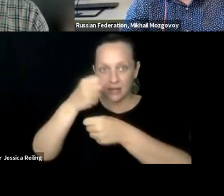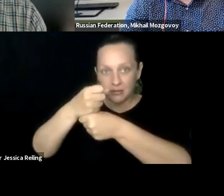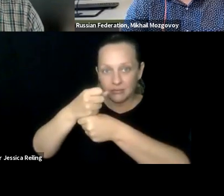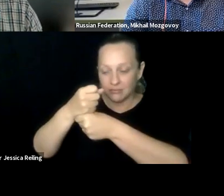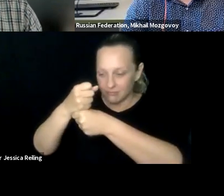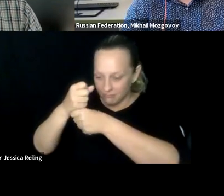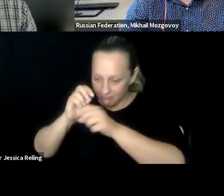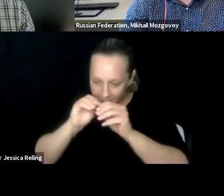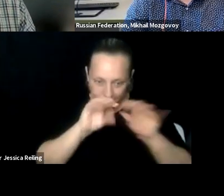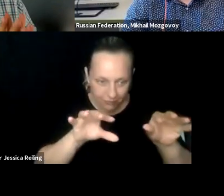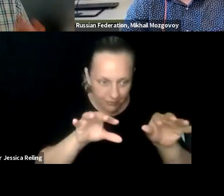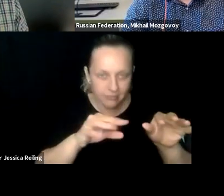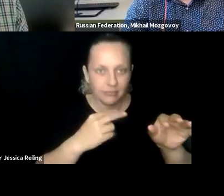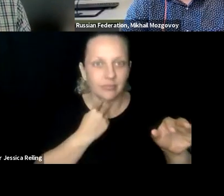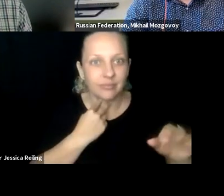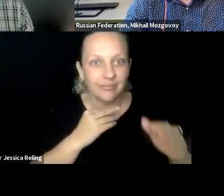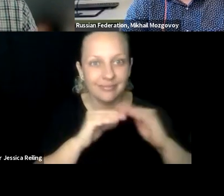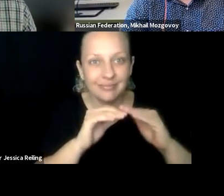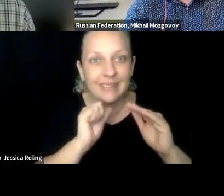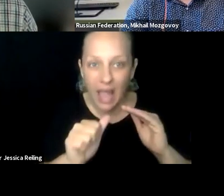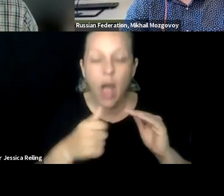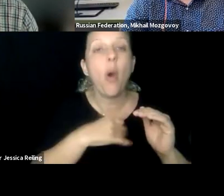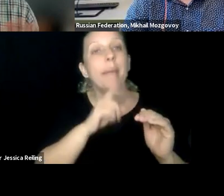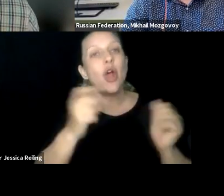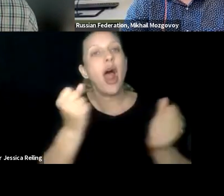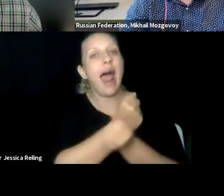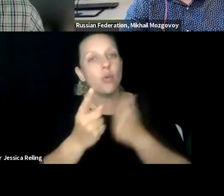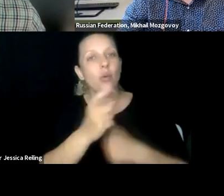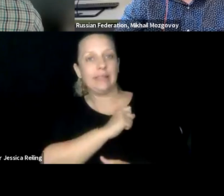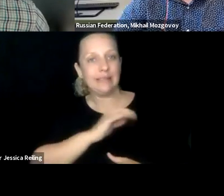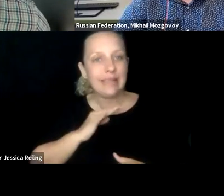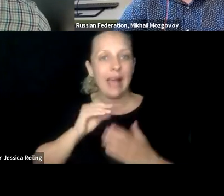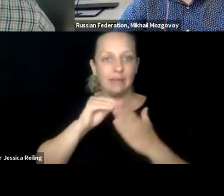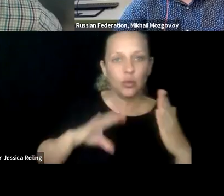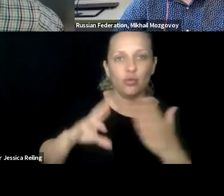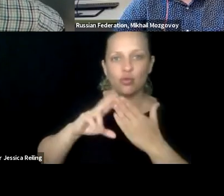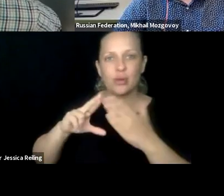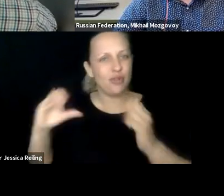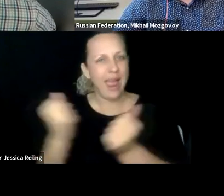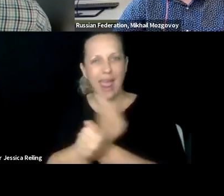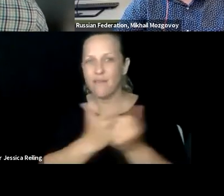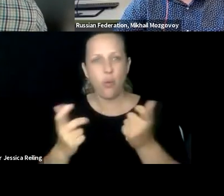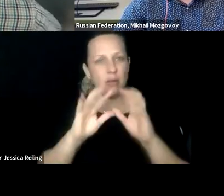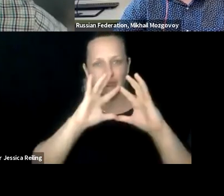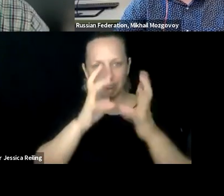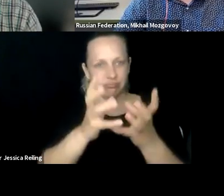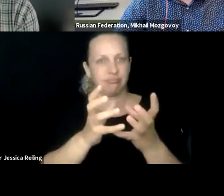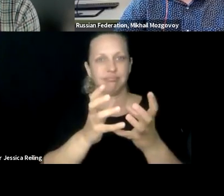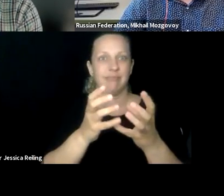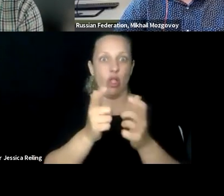but we want to make sure that everybody can access the information created and shared by faculty and staff and researchers